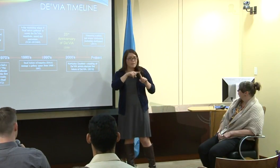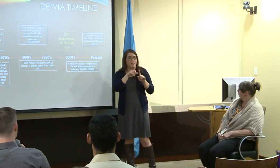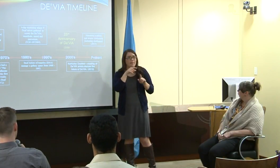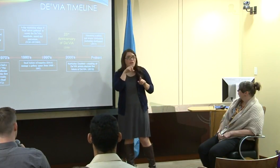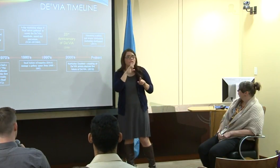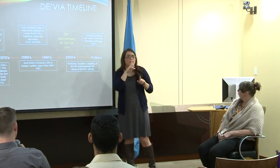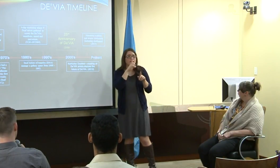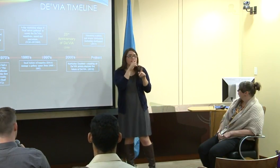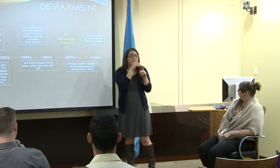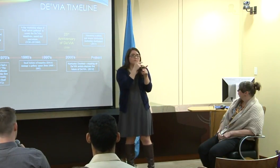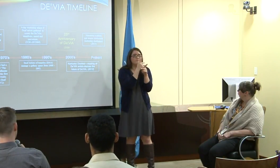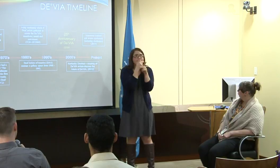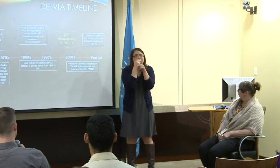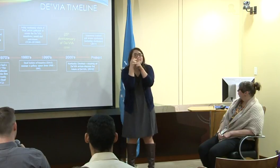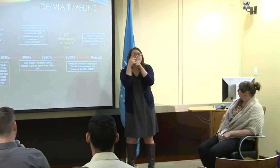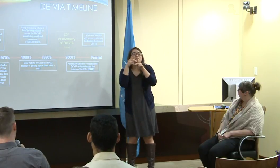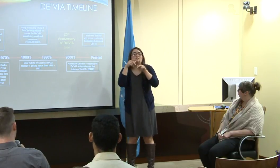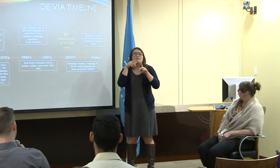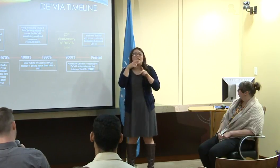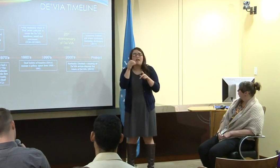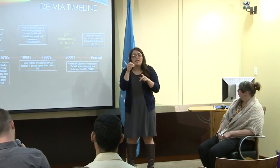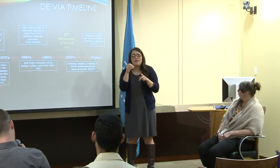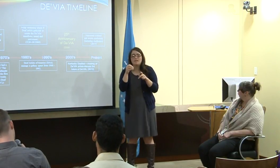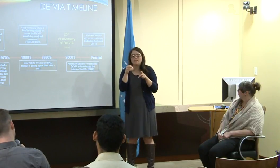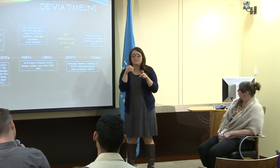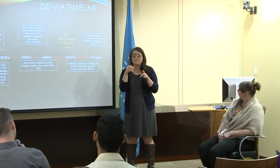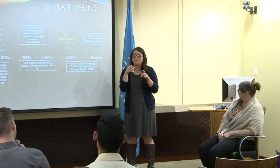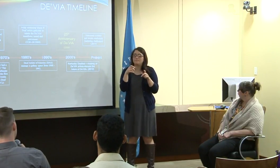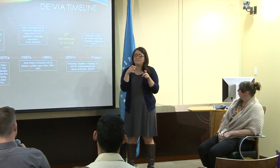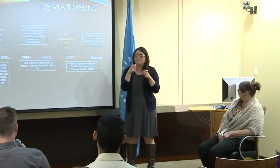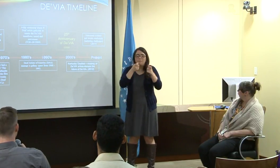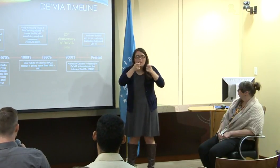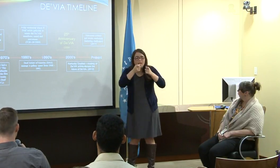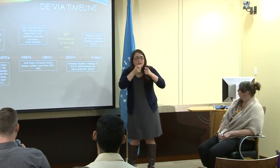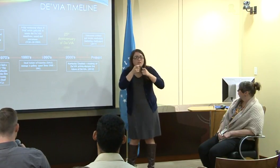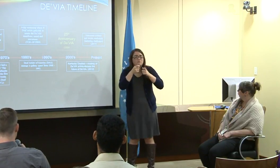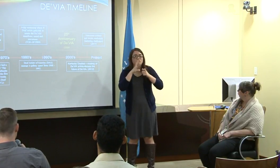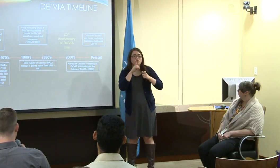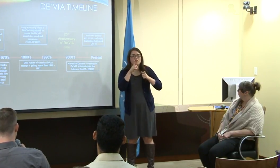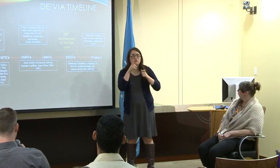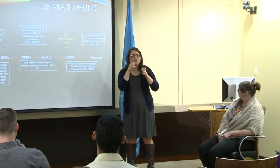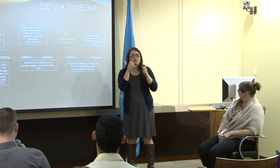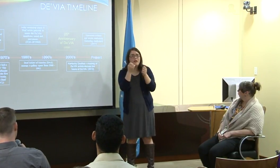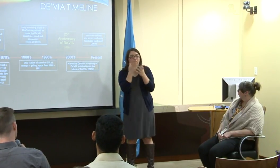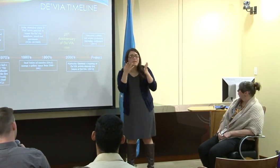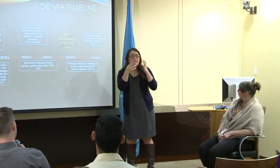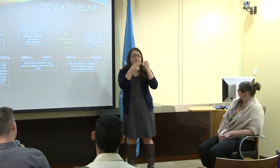It was a full gallery of different -- Artists.